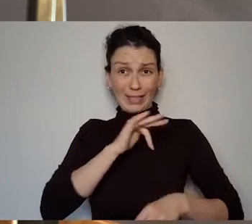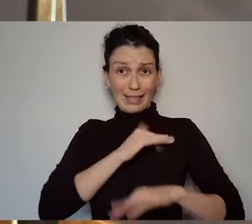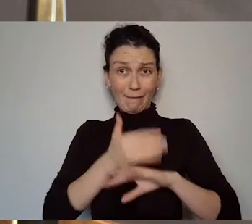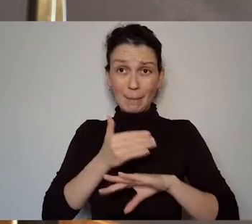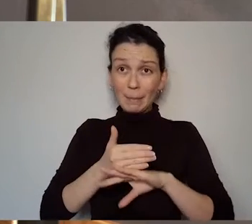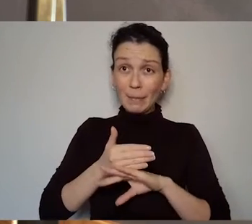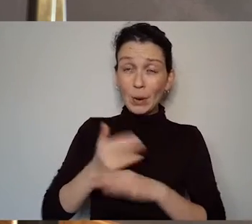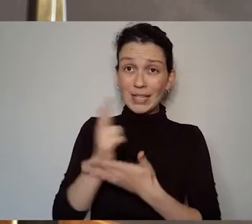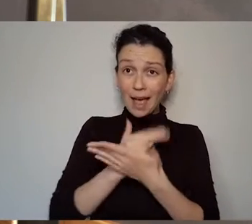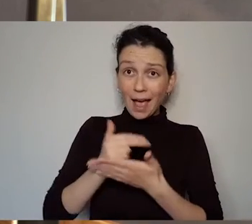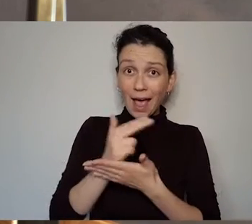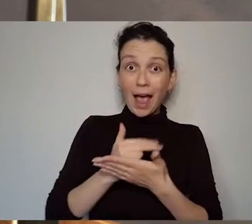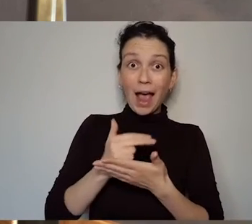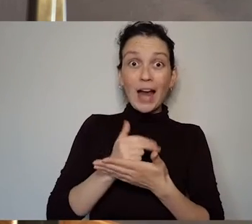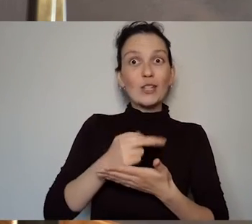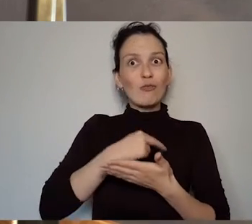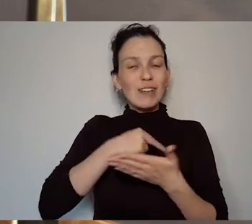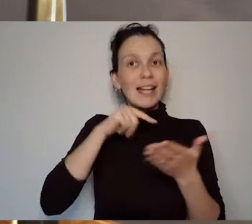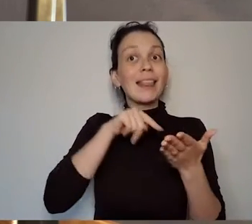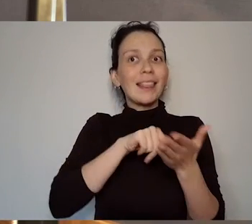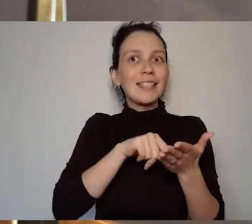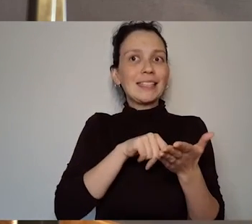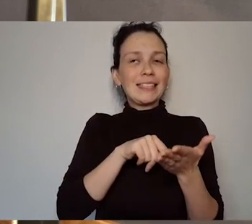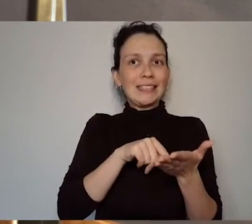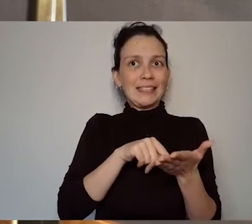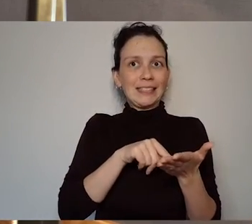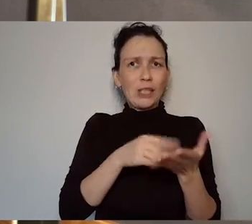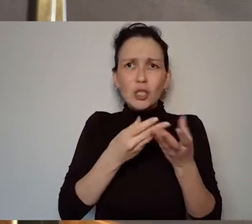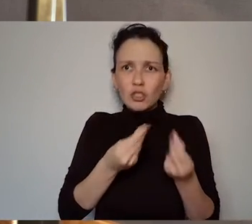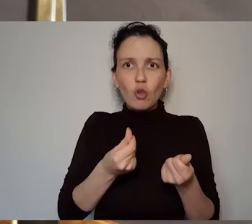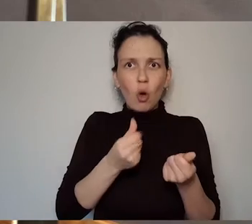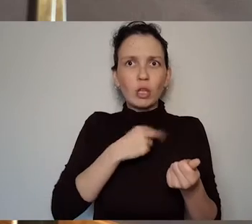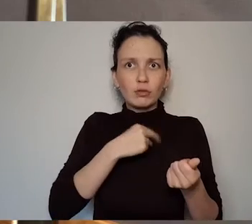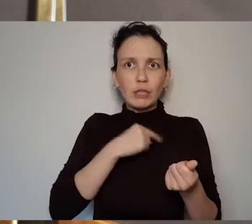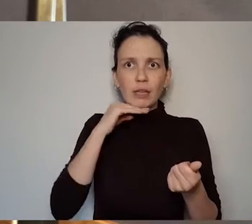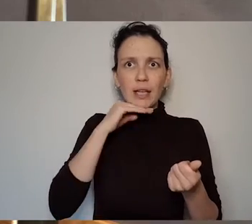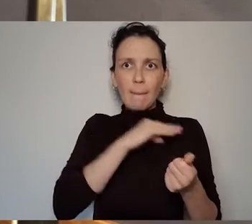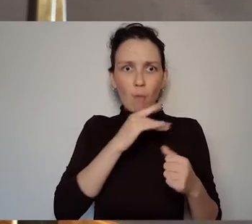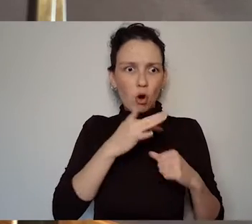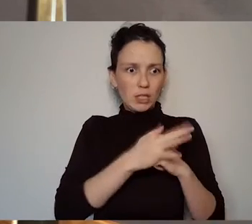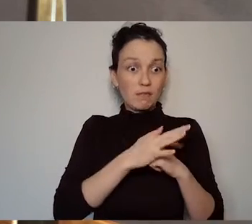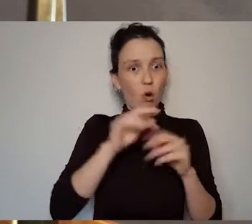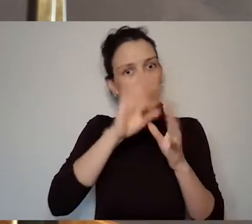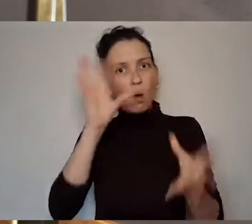this is the the other work that is really driving our overall project which which is about trying